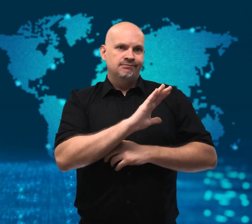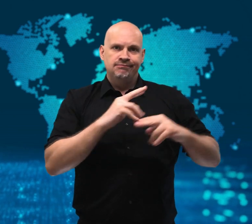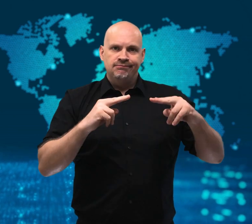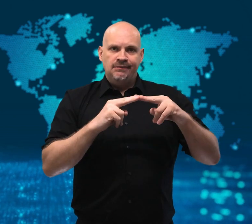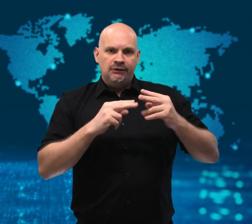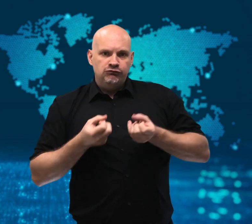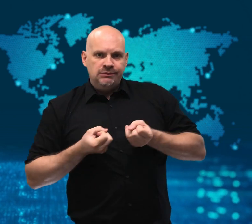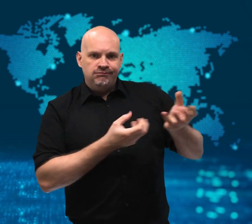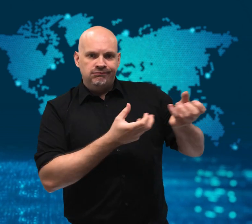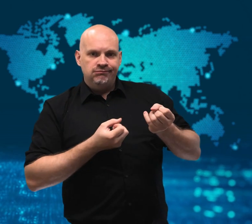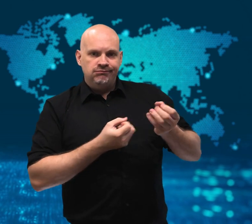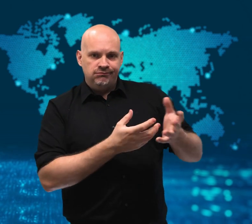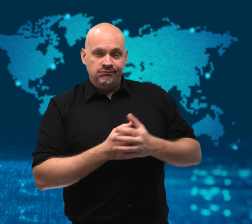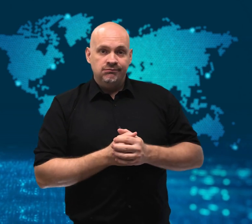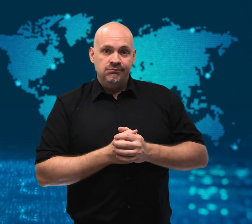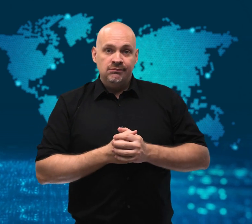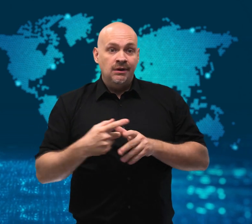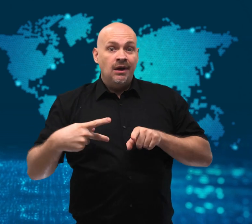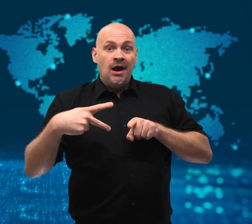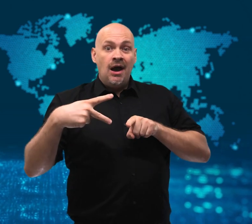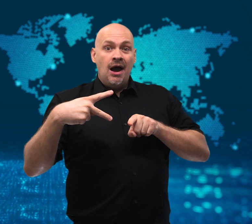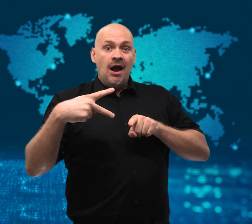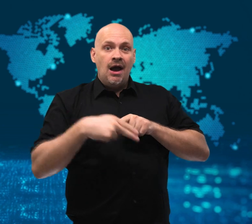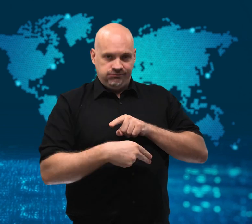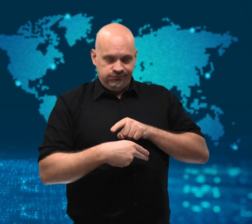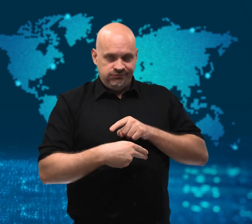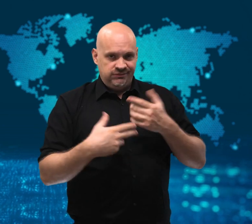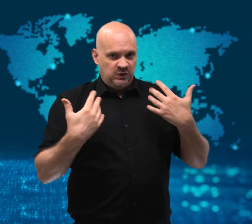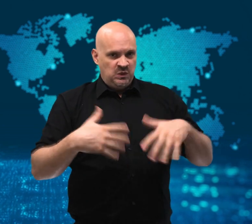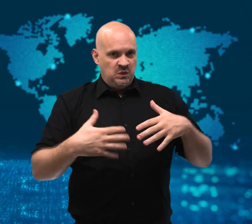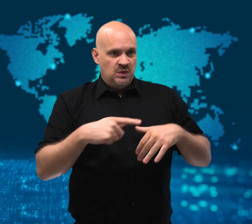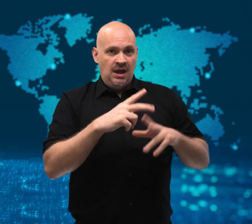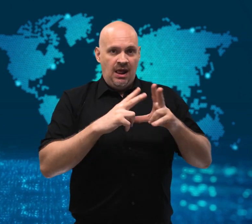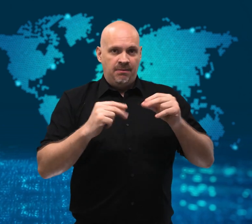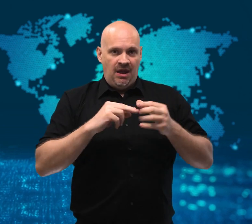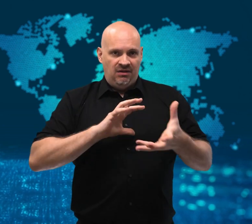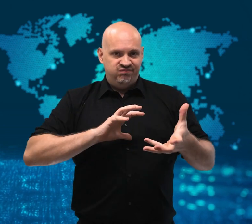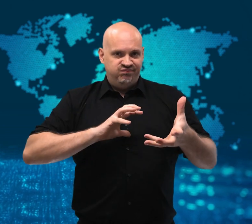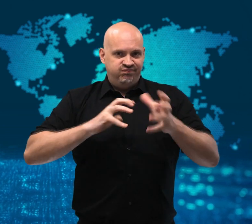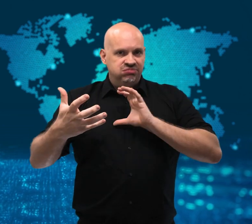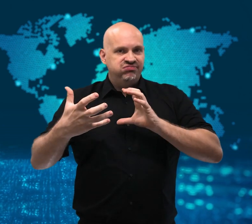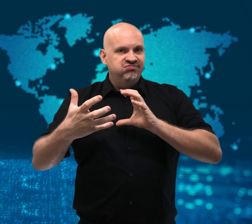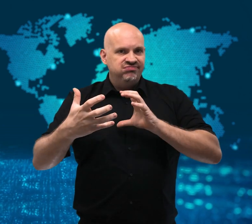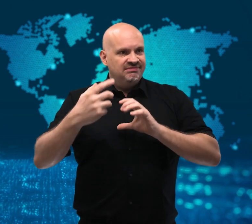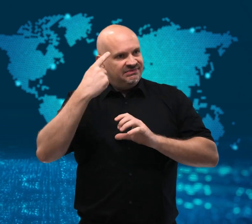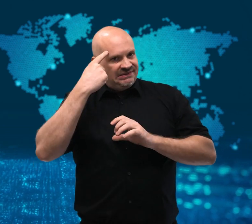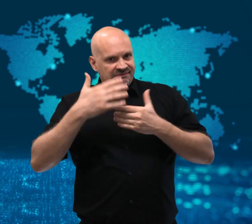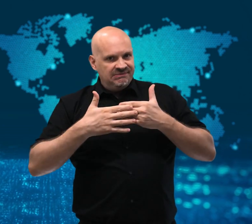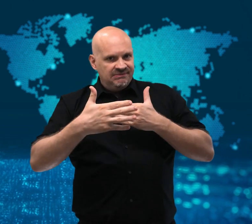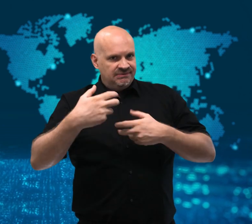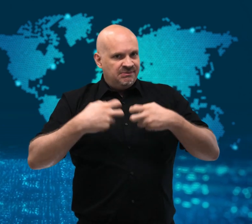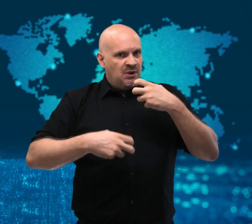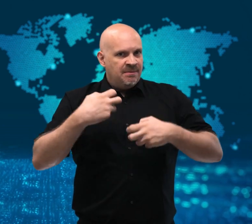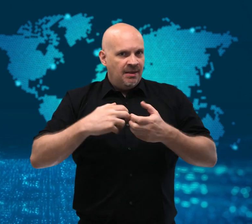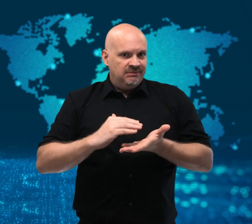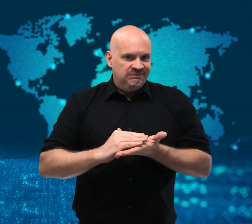this shutdown will cause an even greater crisis.